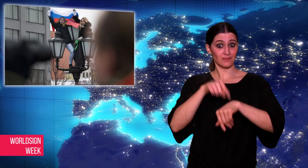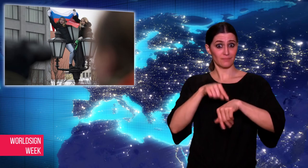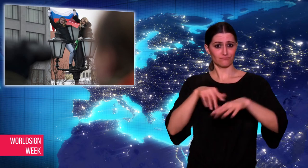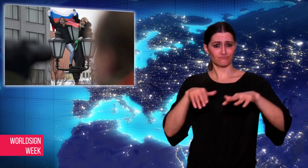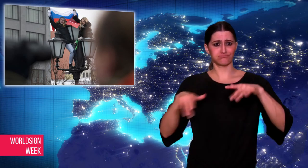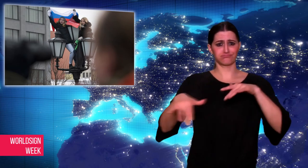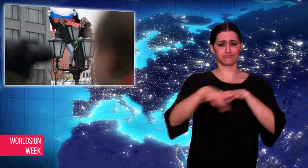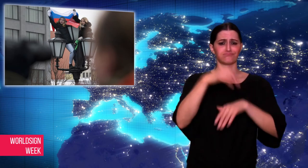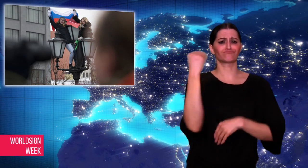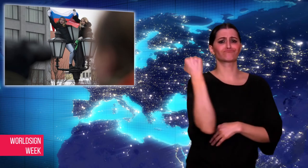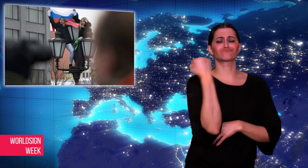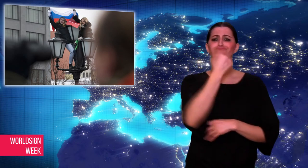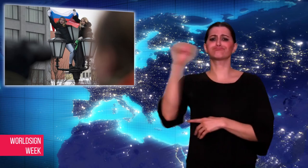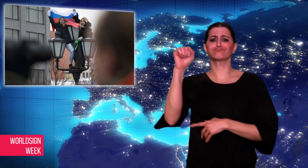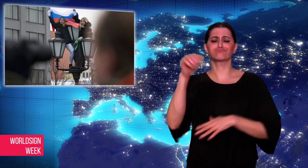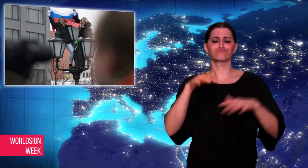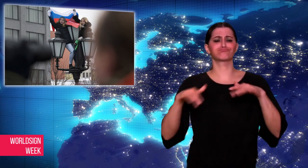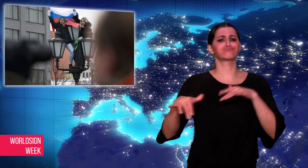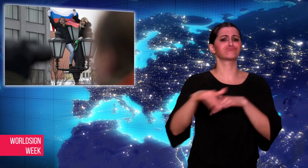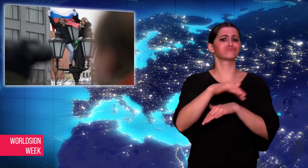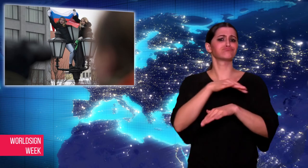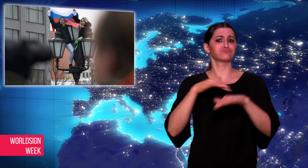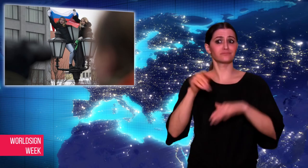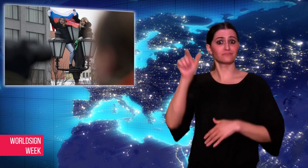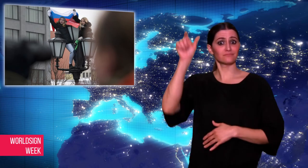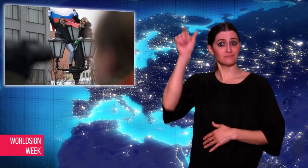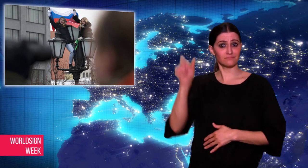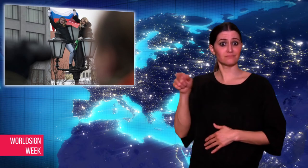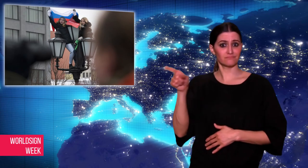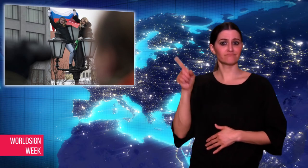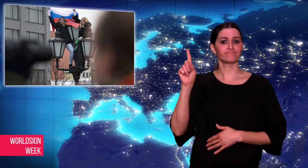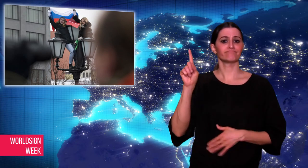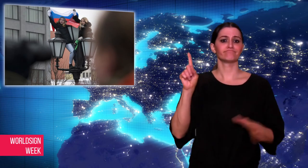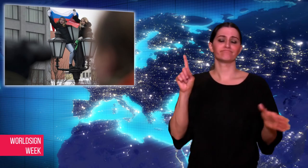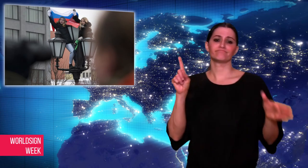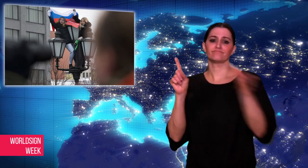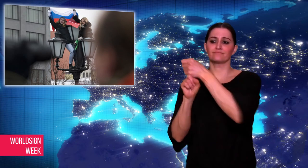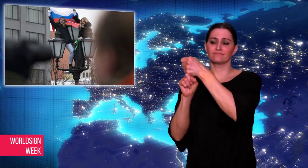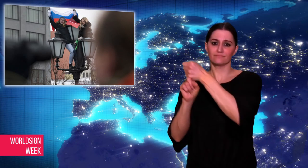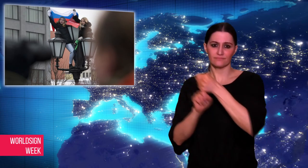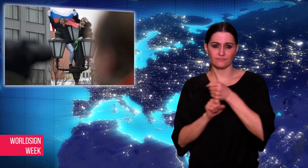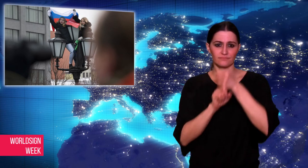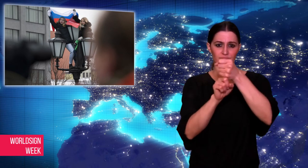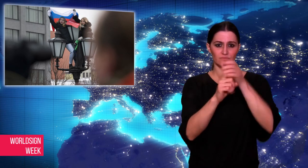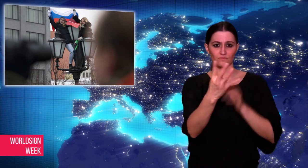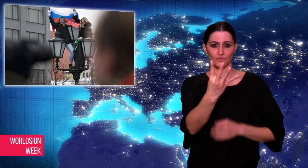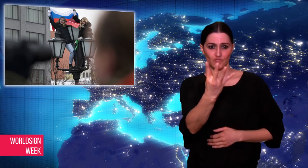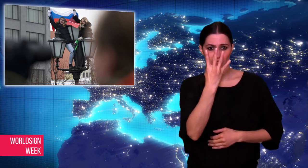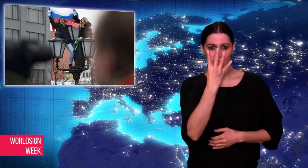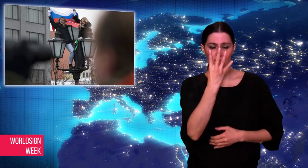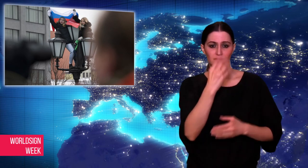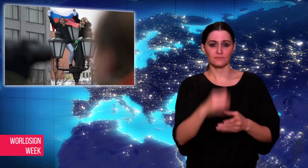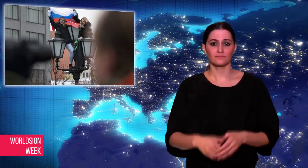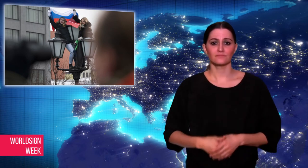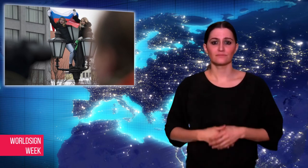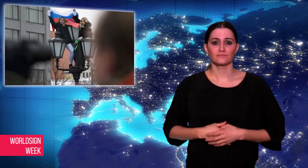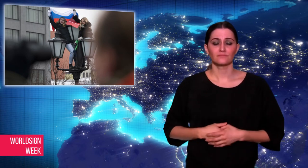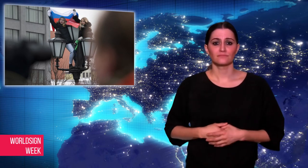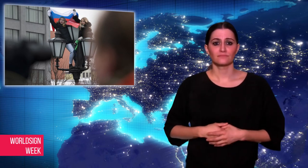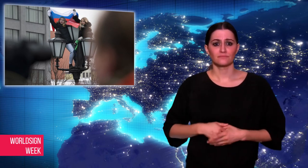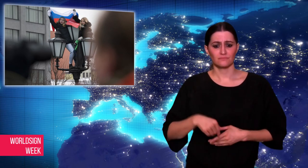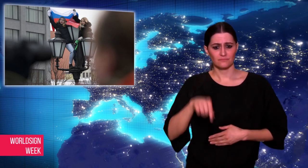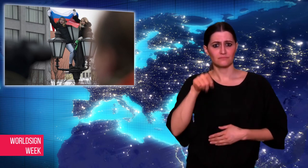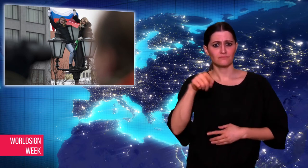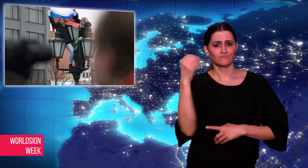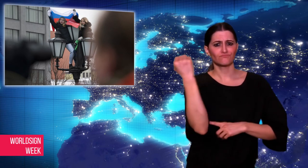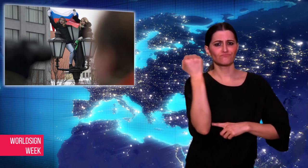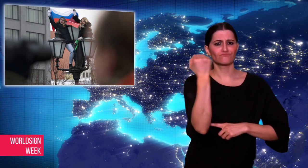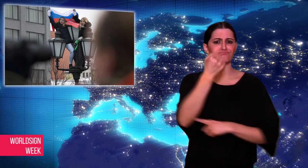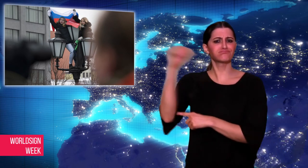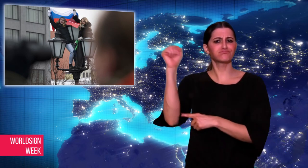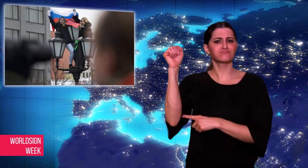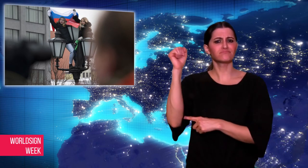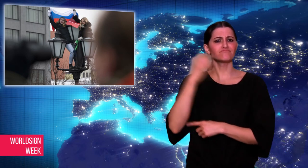Moscow. He called for a boycott to the